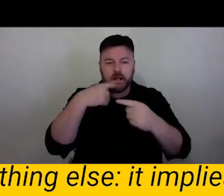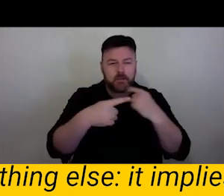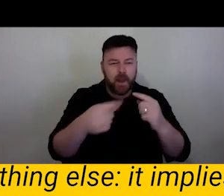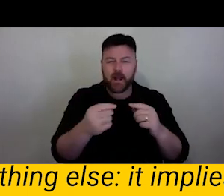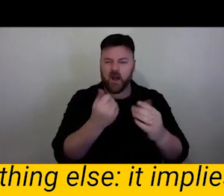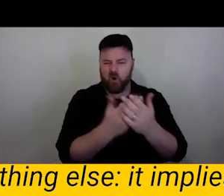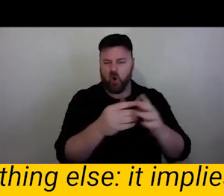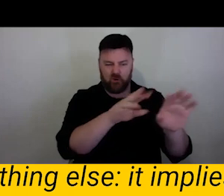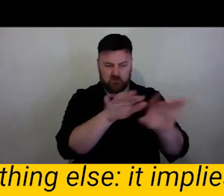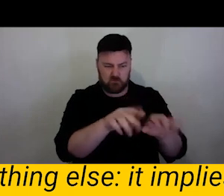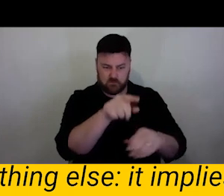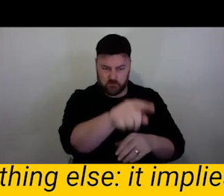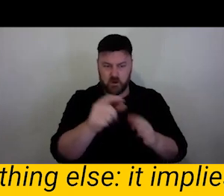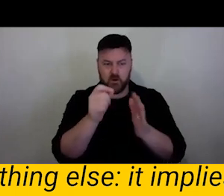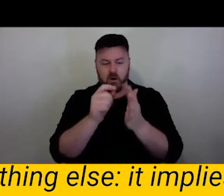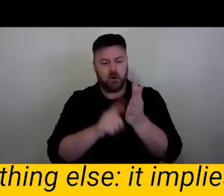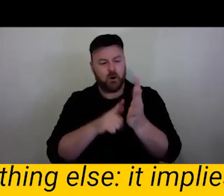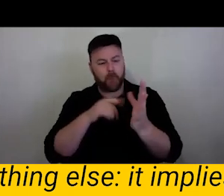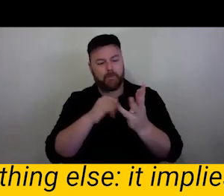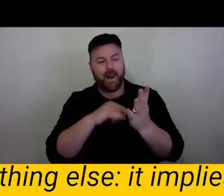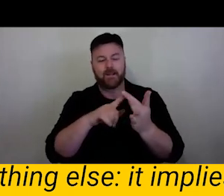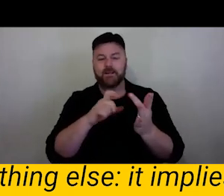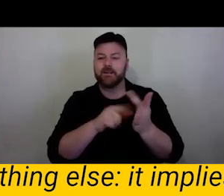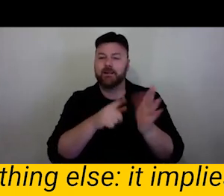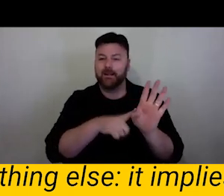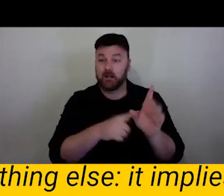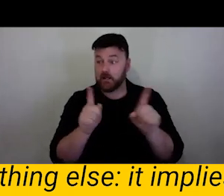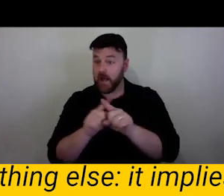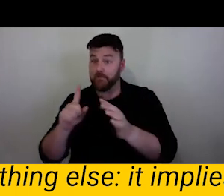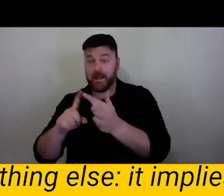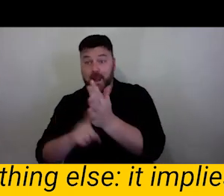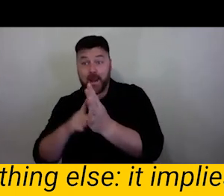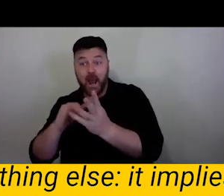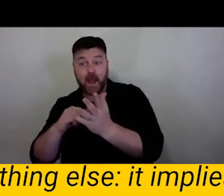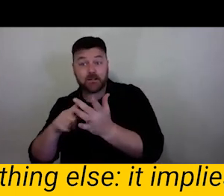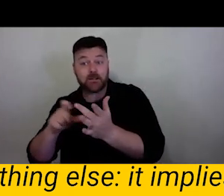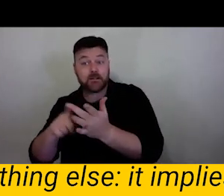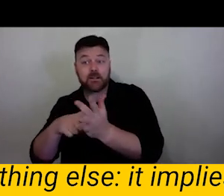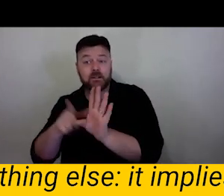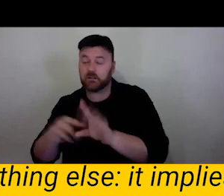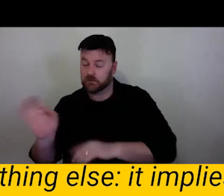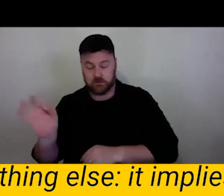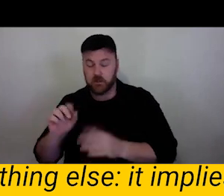Place tisty is not the same as elasticity. Elasticity is equivalent